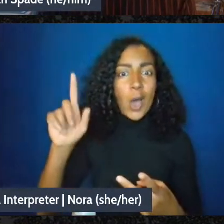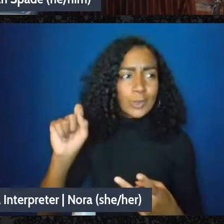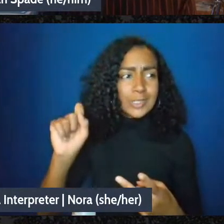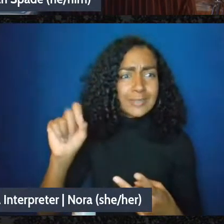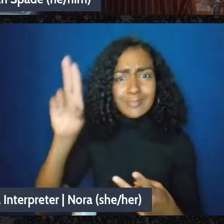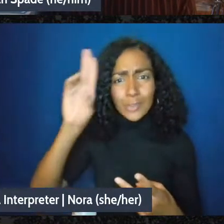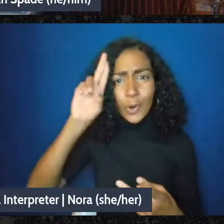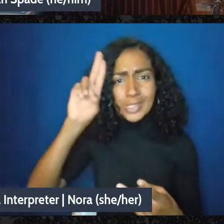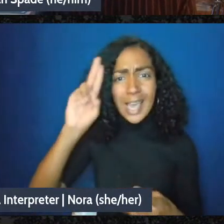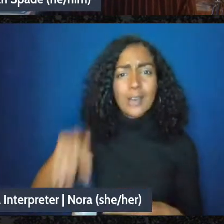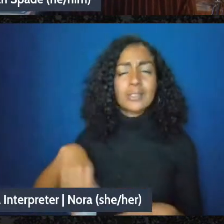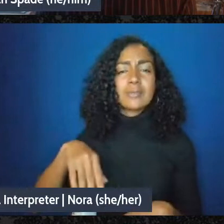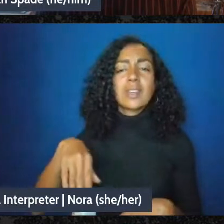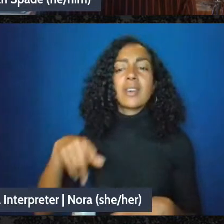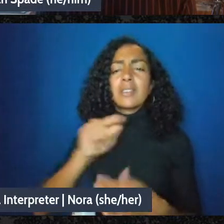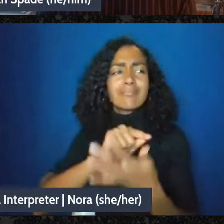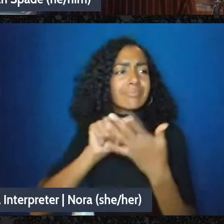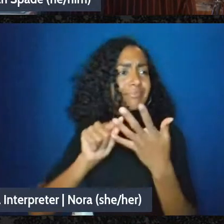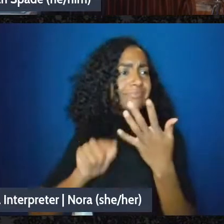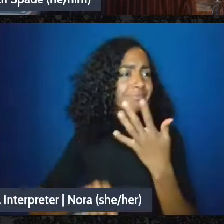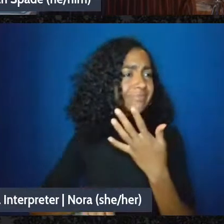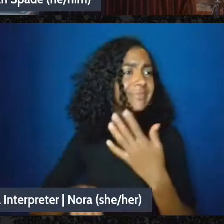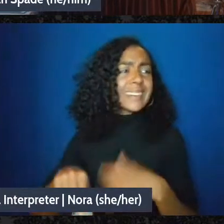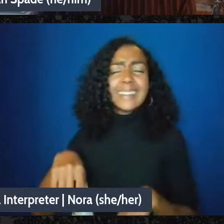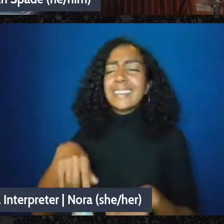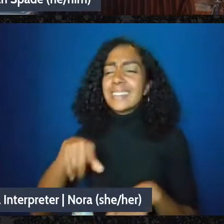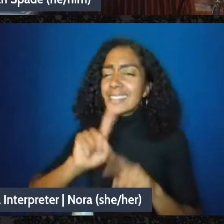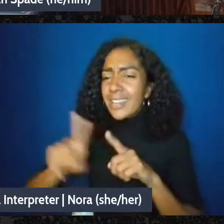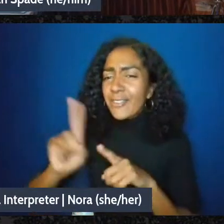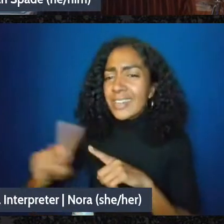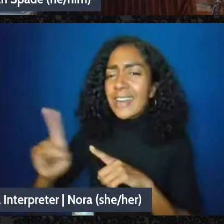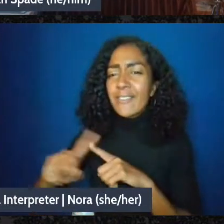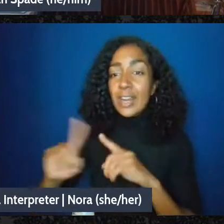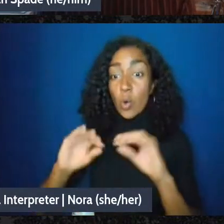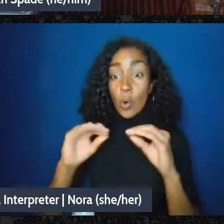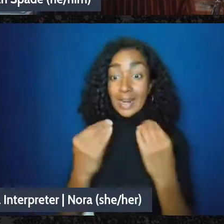lodges, lots of - lots of individual branches of that central tax-exempt organization,